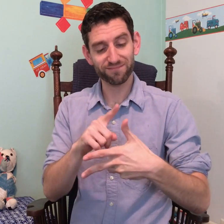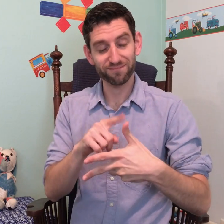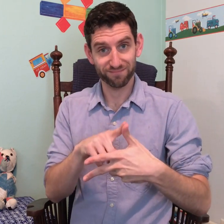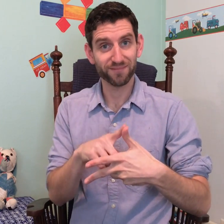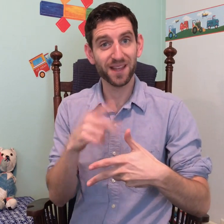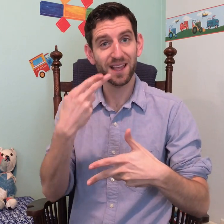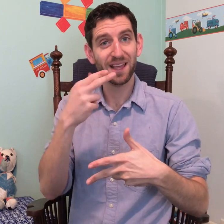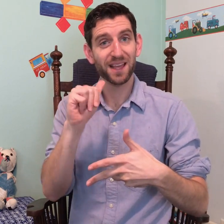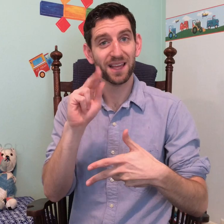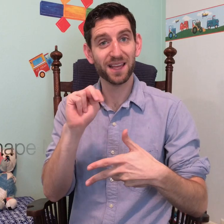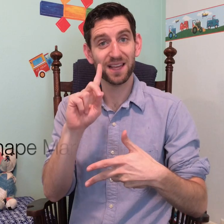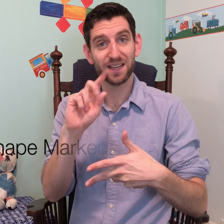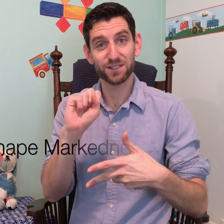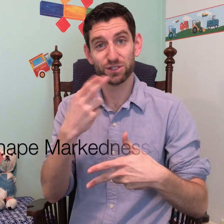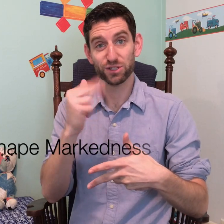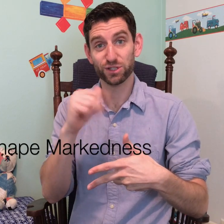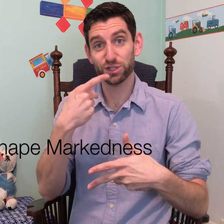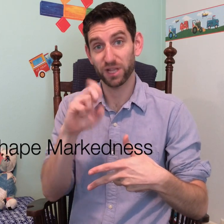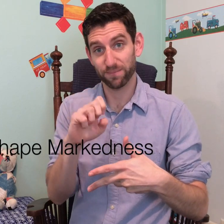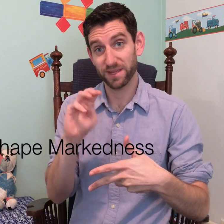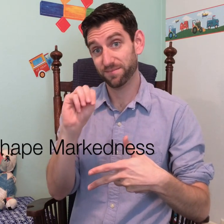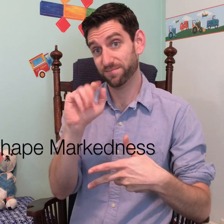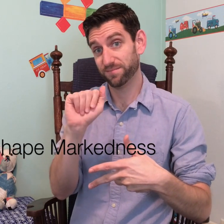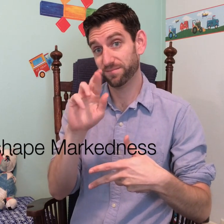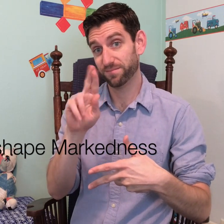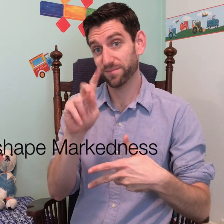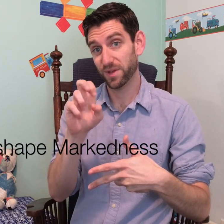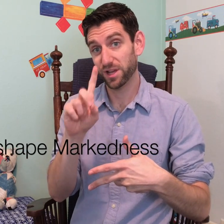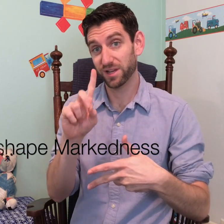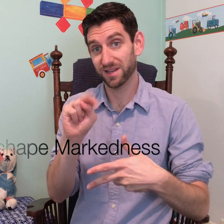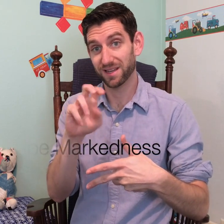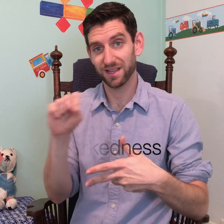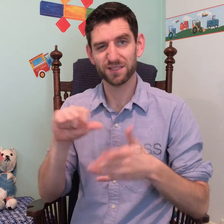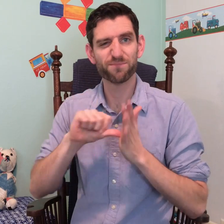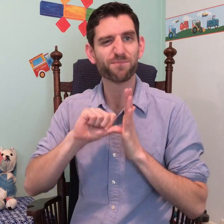handshape markedness